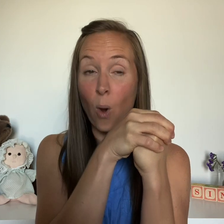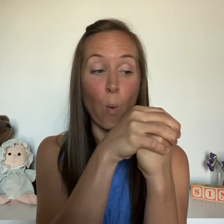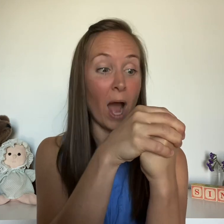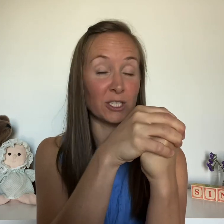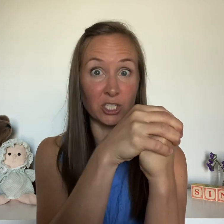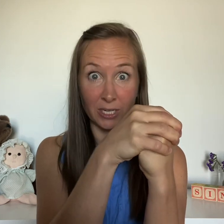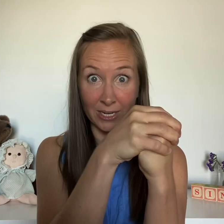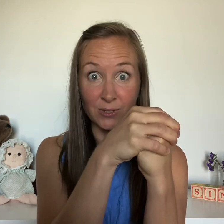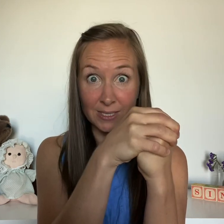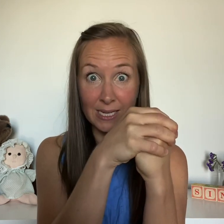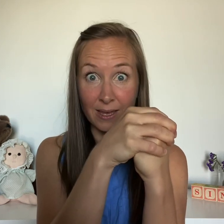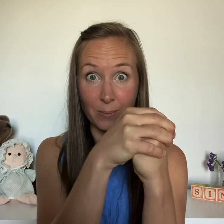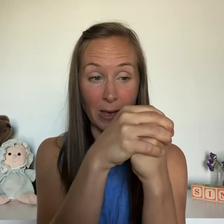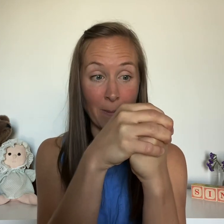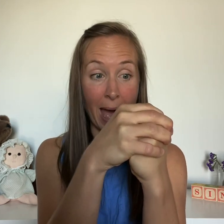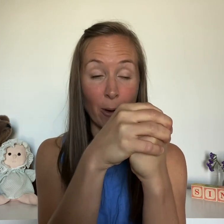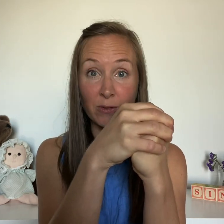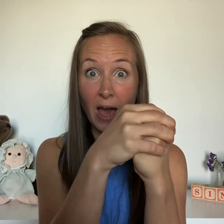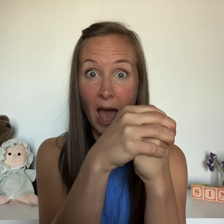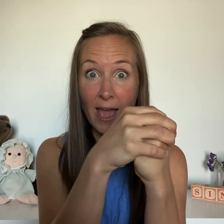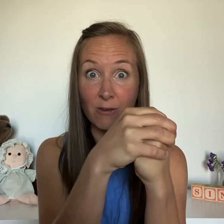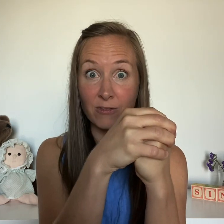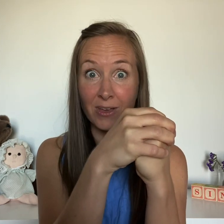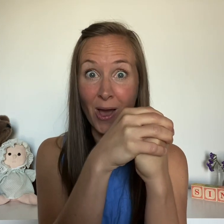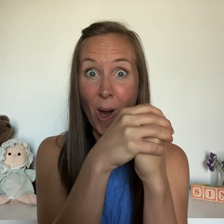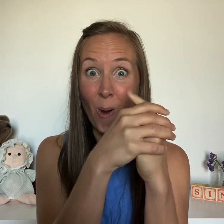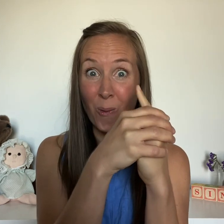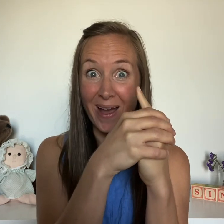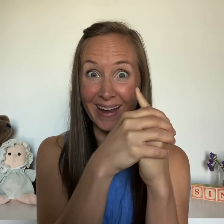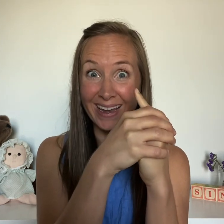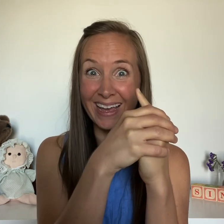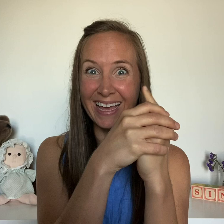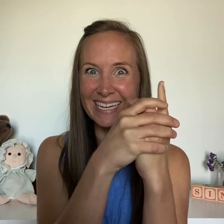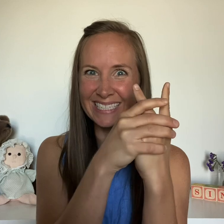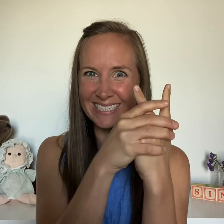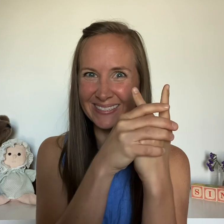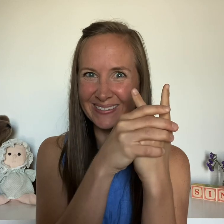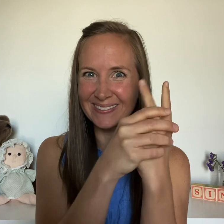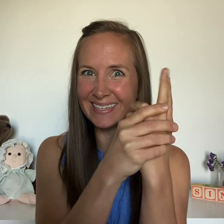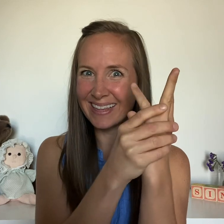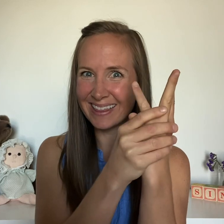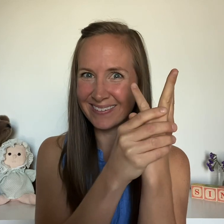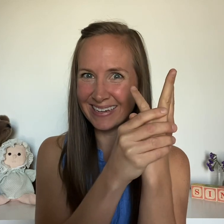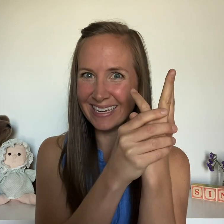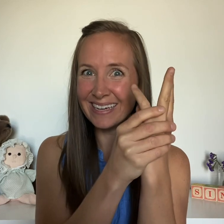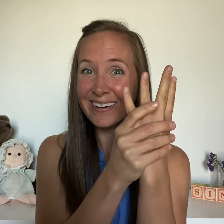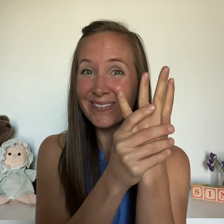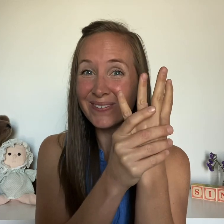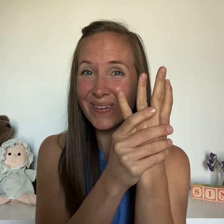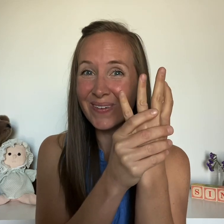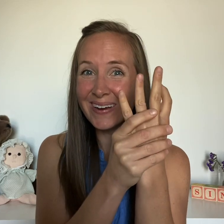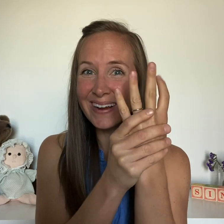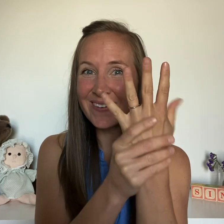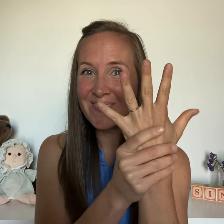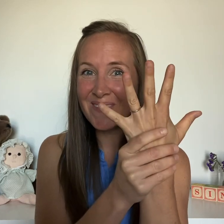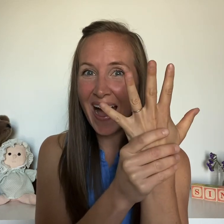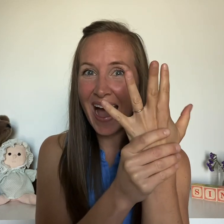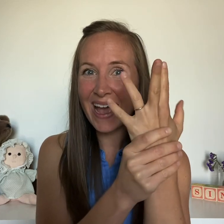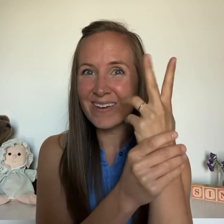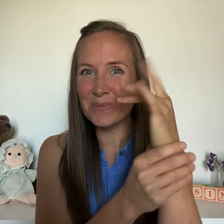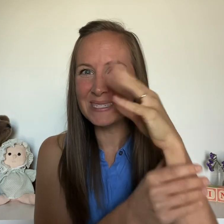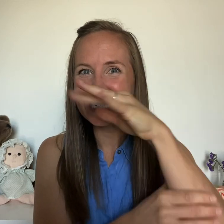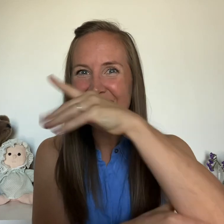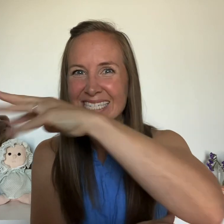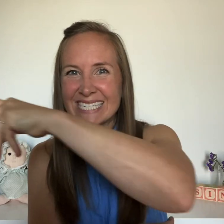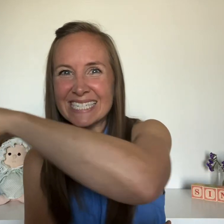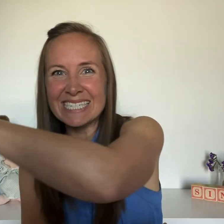Watch and you'll see them come out of the hive. One, two, three, four, five. Bzzzzzz.